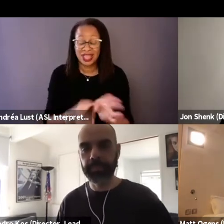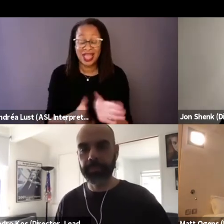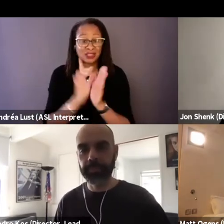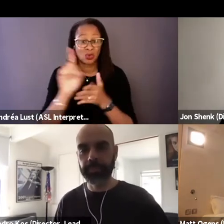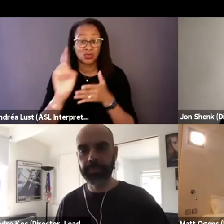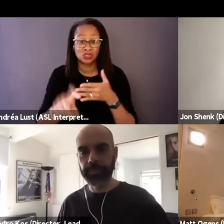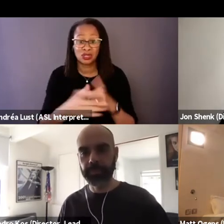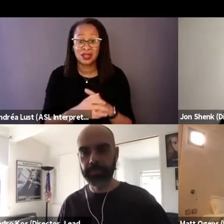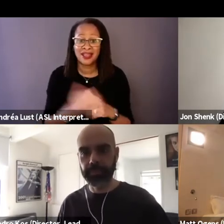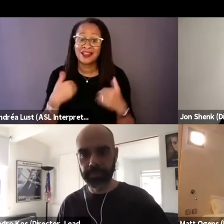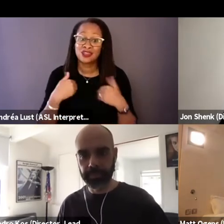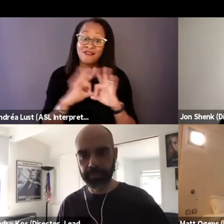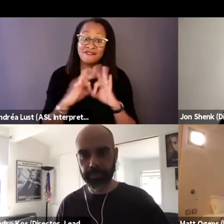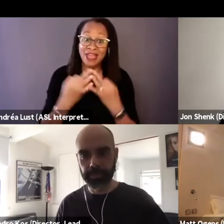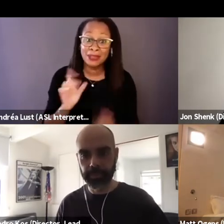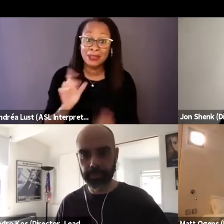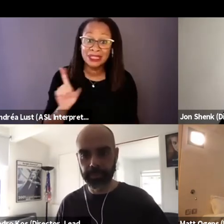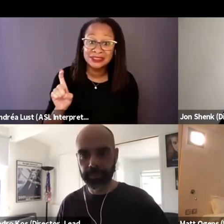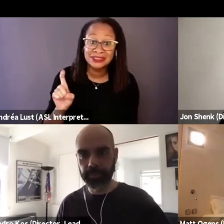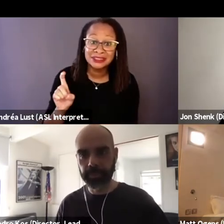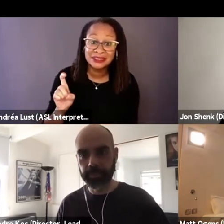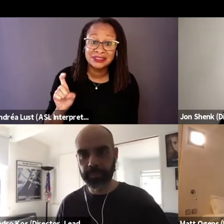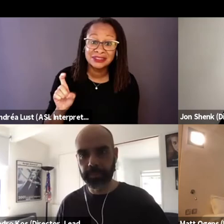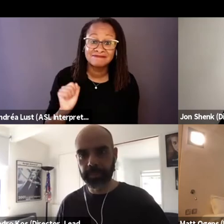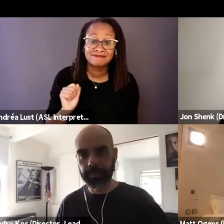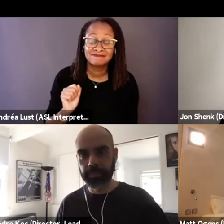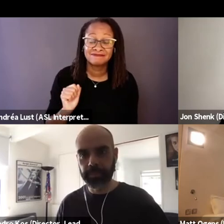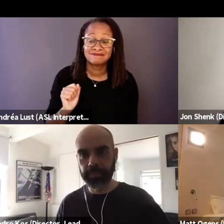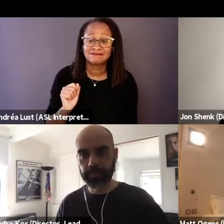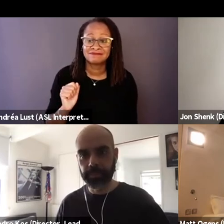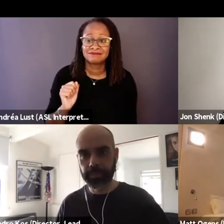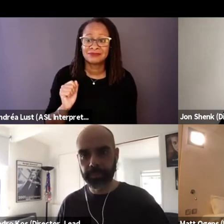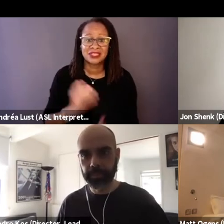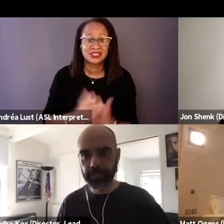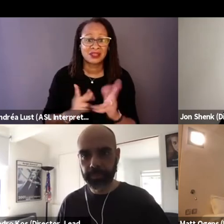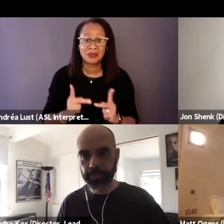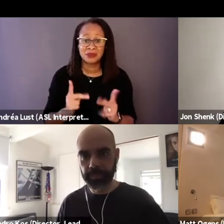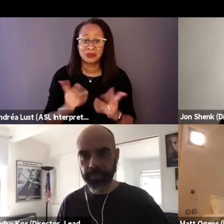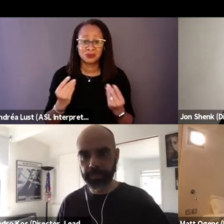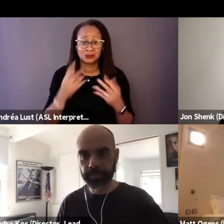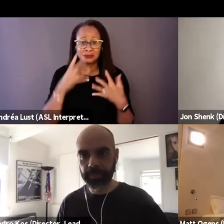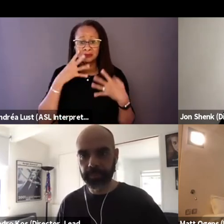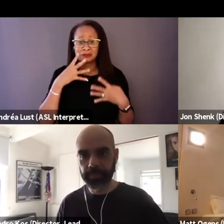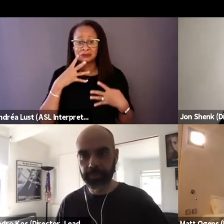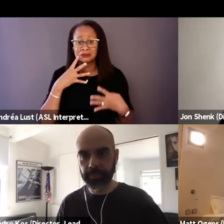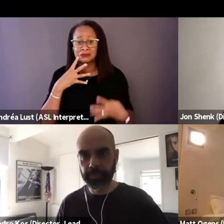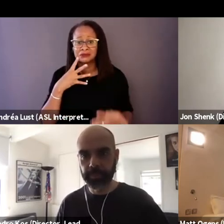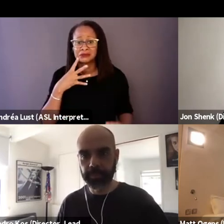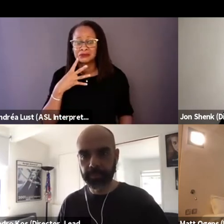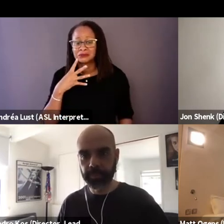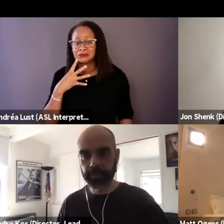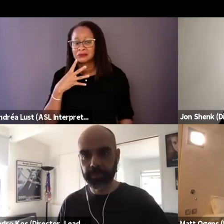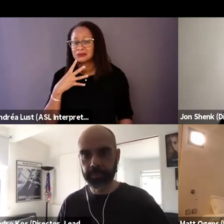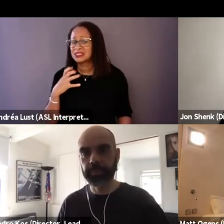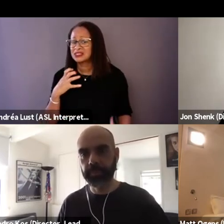do you have family that you're in touch with, some people just start to cry because that is a big source of trauma in their life,